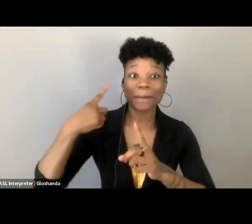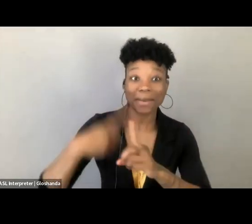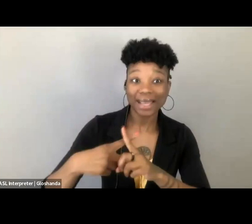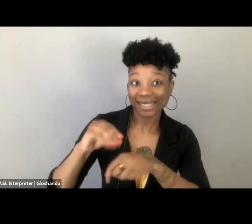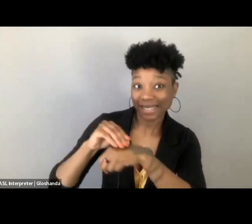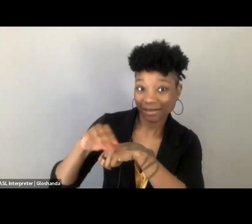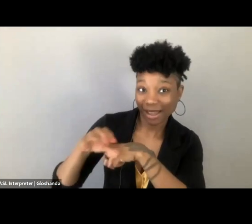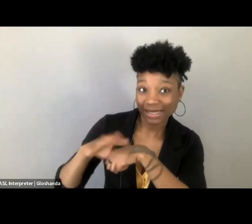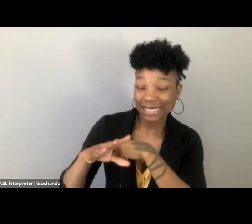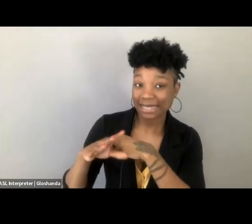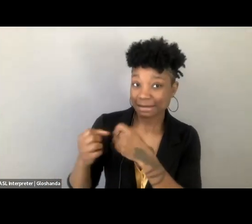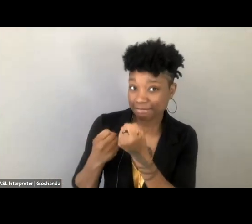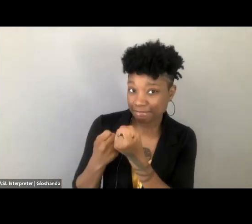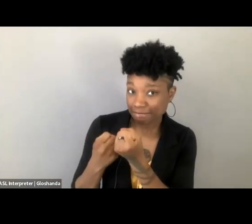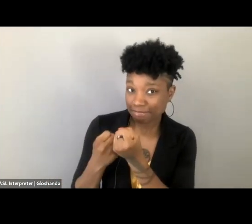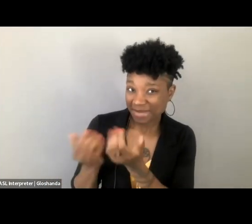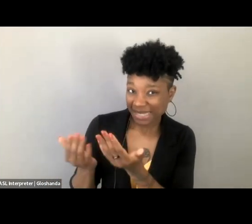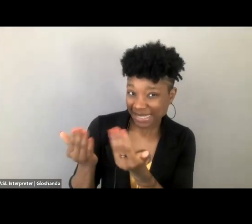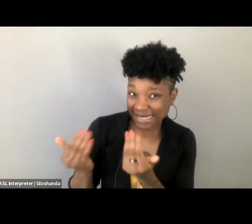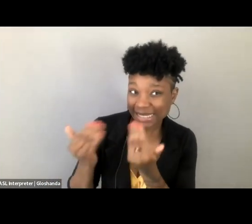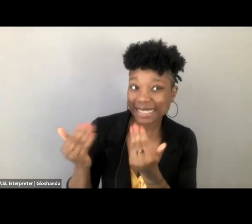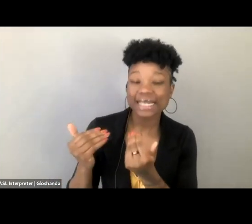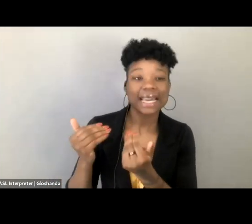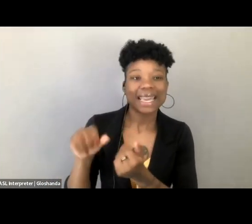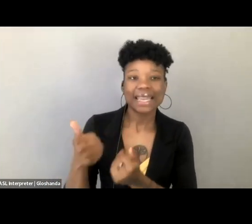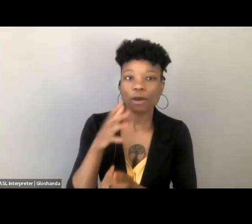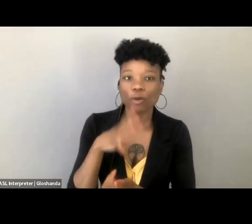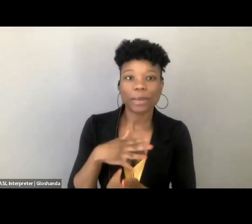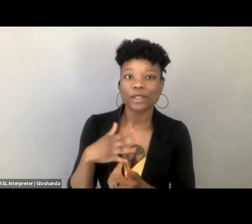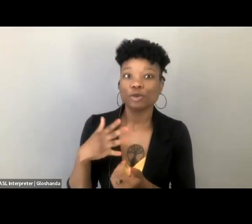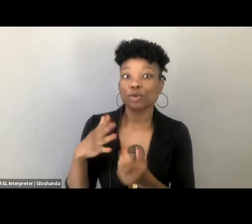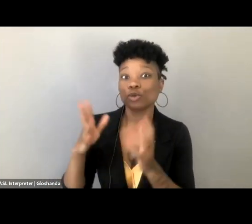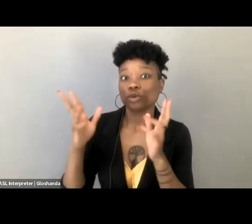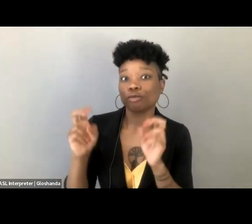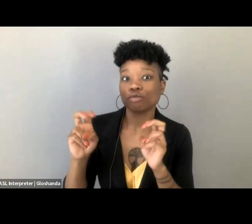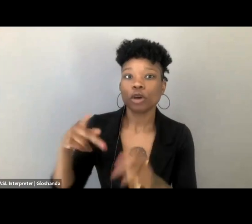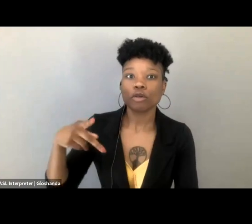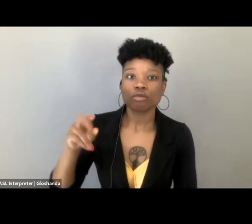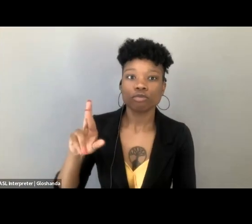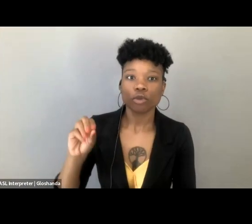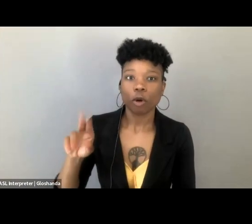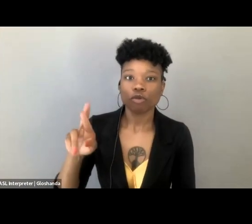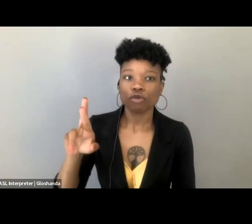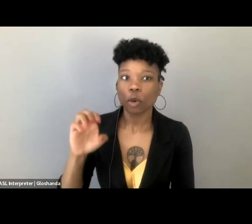abetting, or assisting women to what they called procure miscarriage, and they likewise banned the circulation